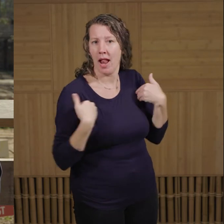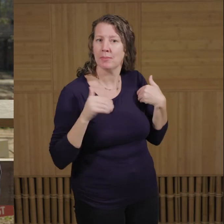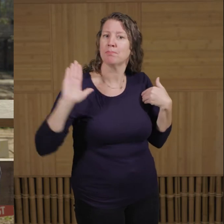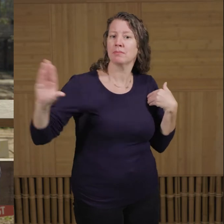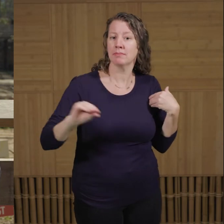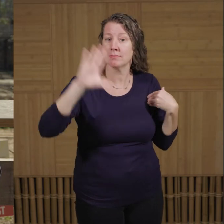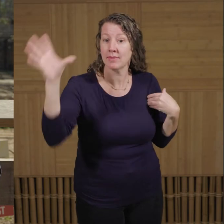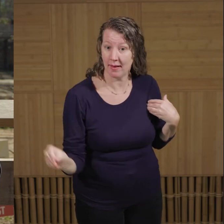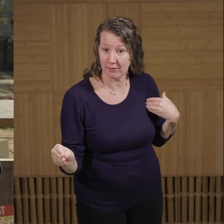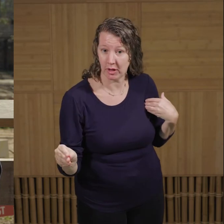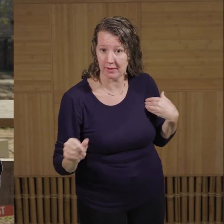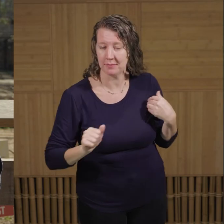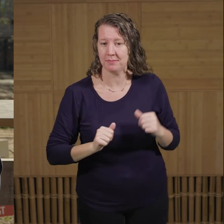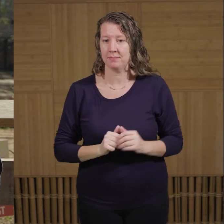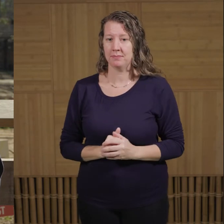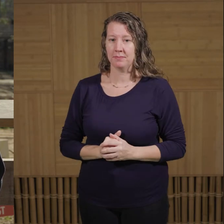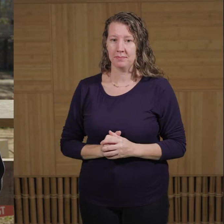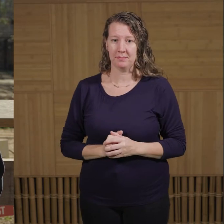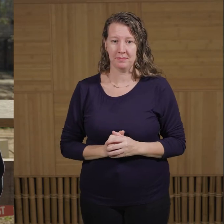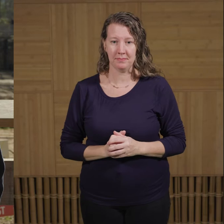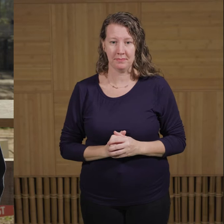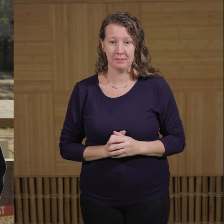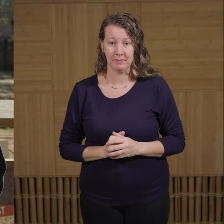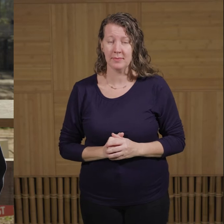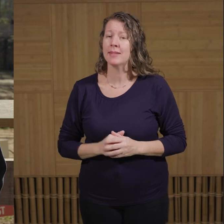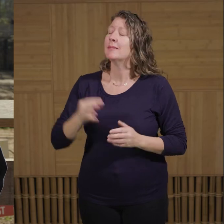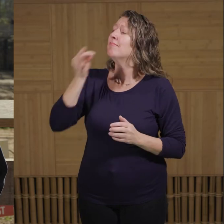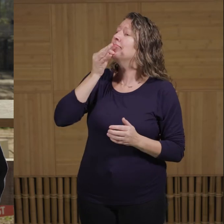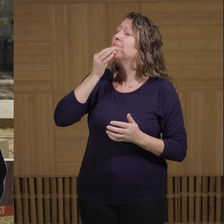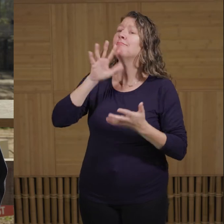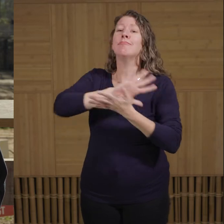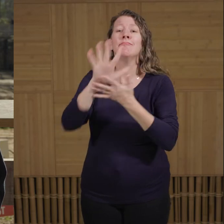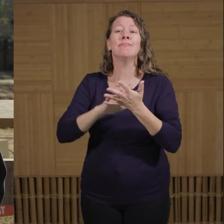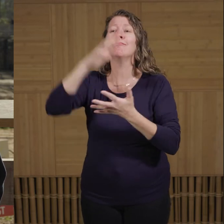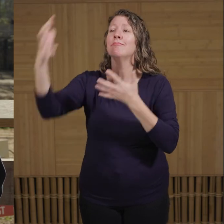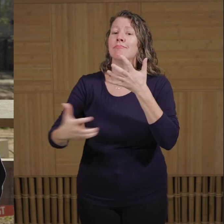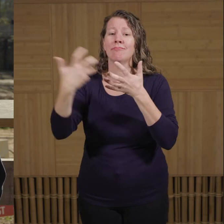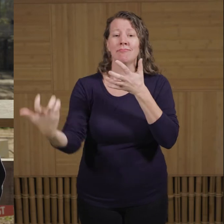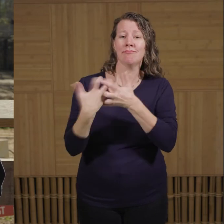of the African savanna, and we have many features that are designed to elicit natural behaviors from our elephants.